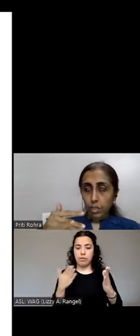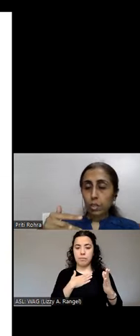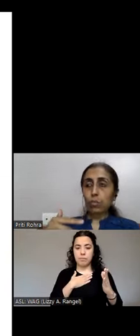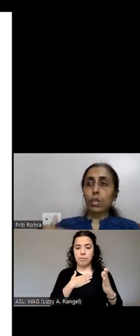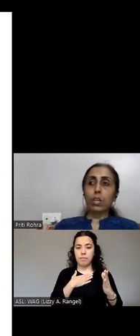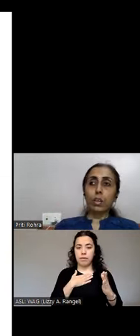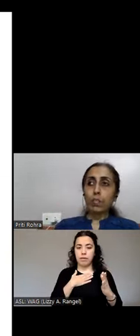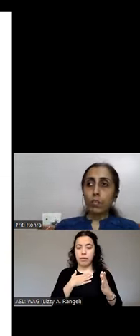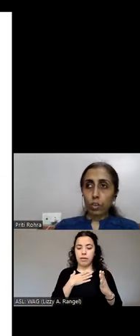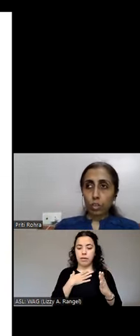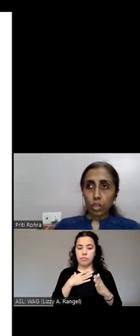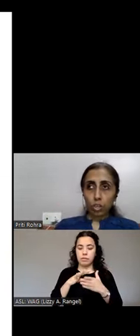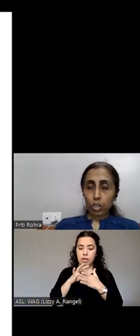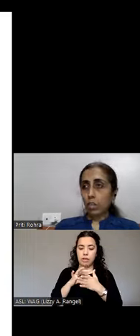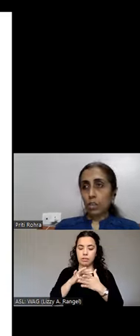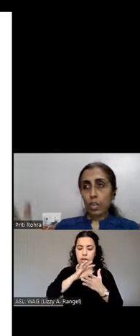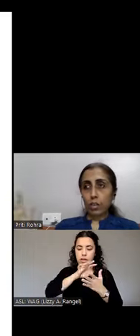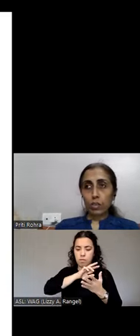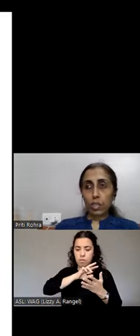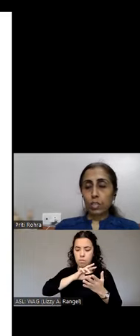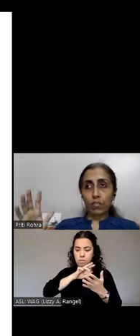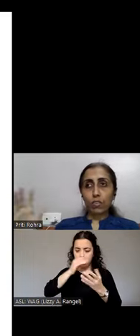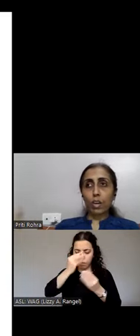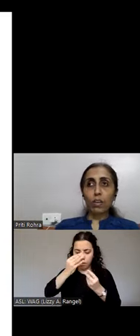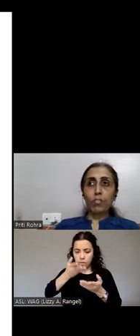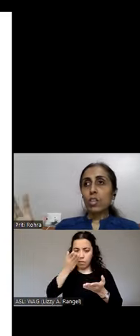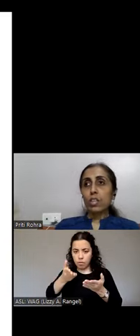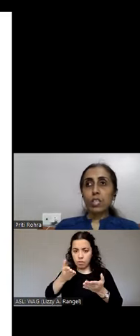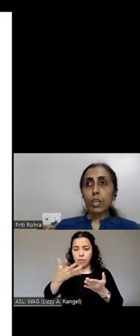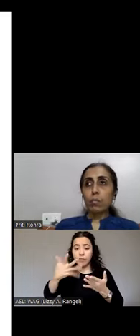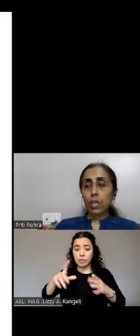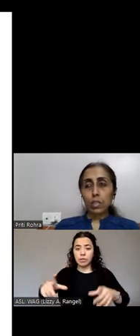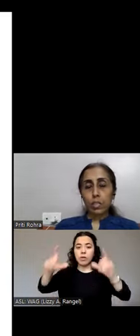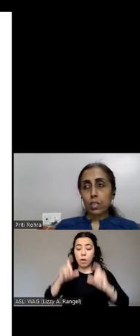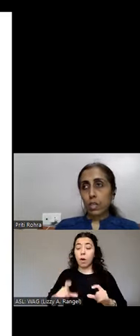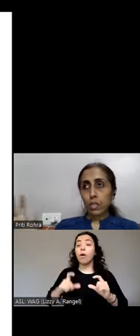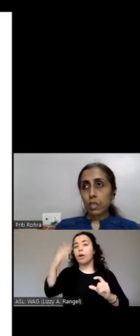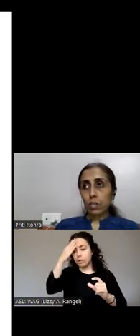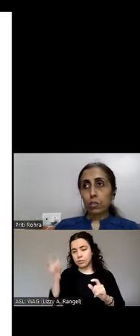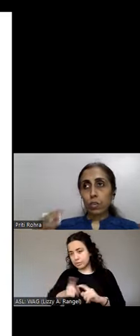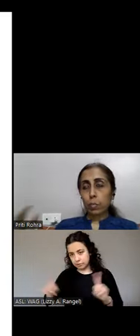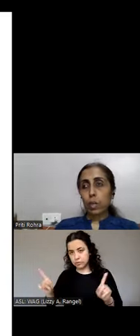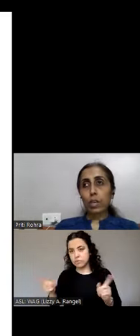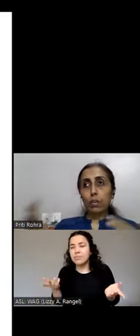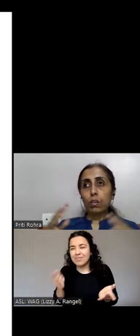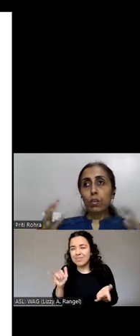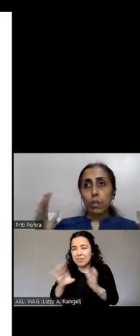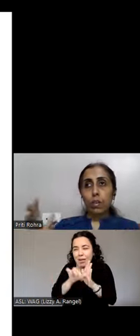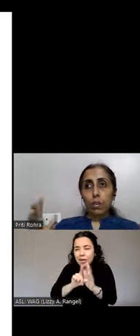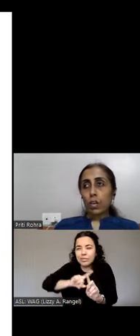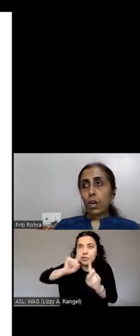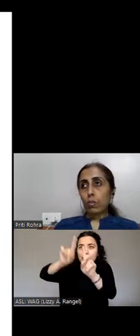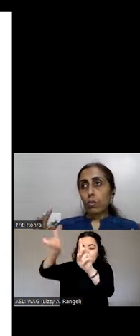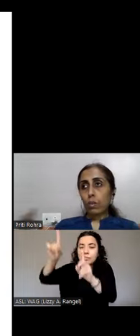they are in the further section. Likewise, if you have side bars and, you know, depending on how the